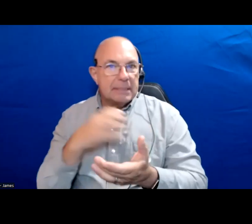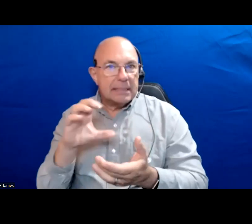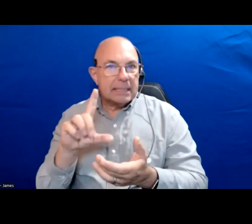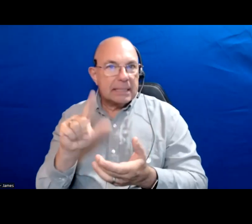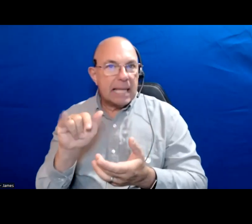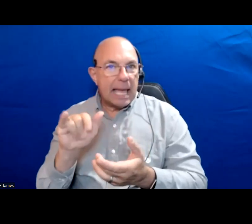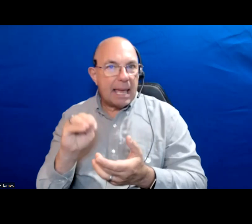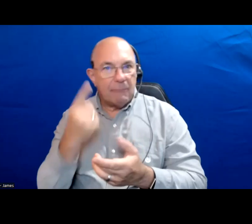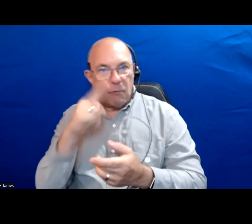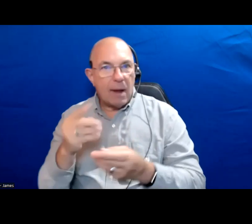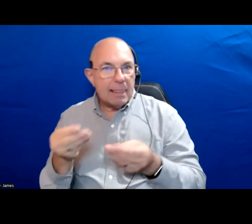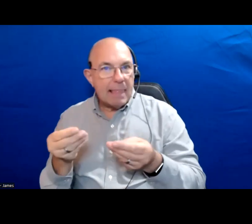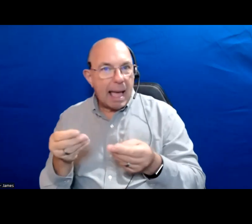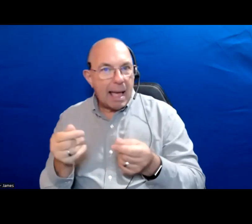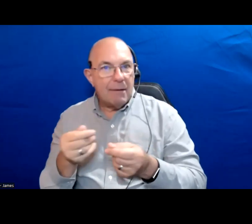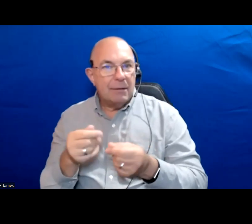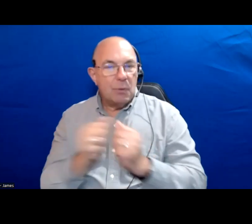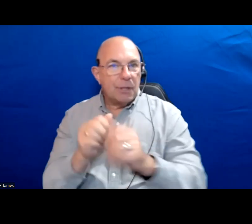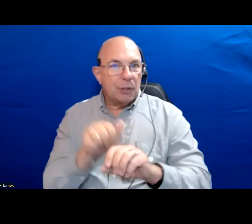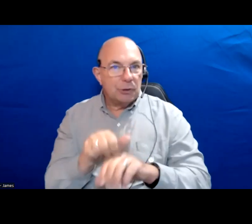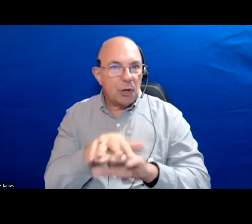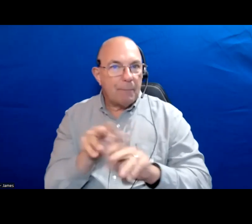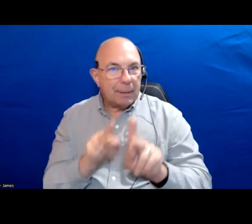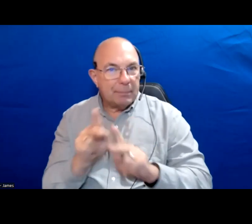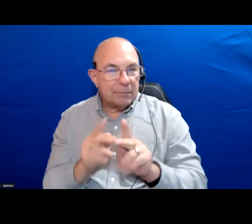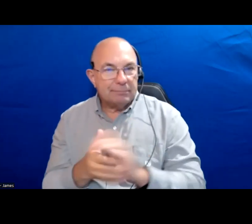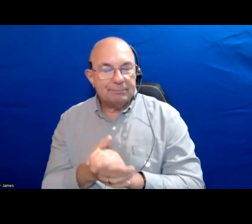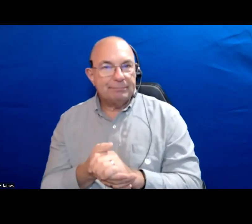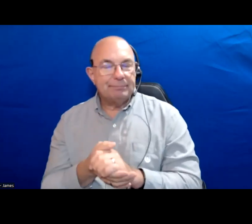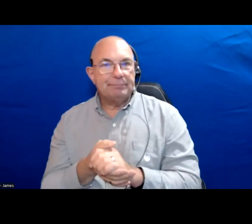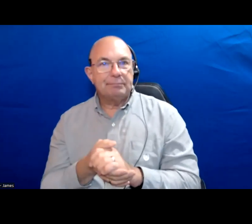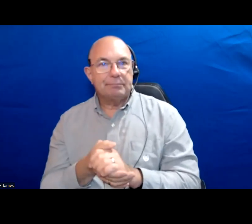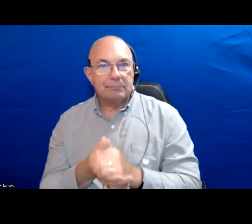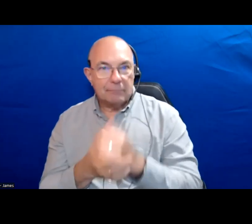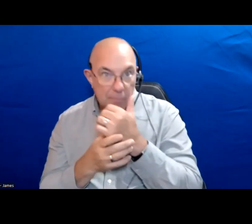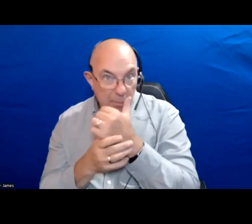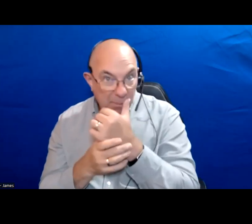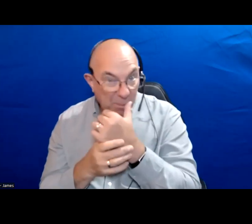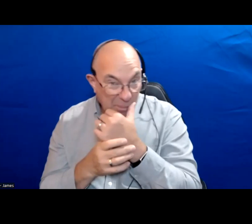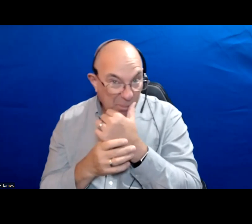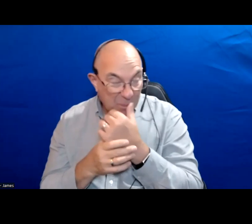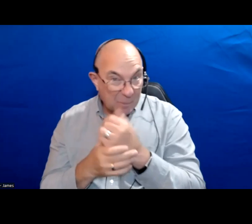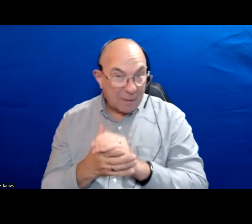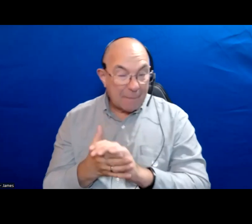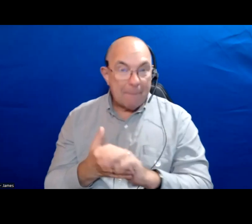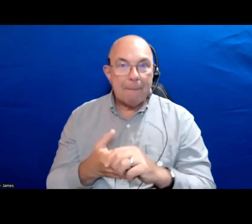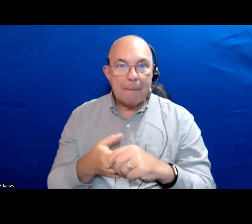You know areas of significance for indigenous people, right?